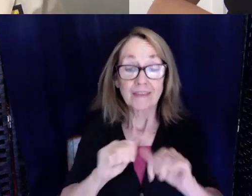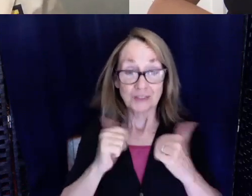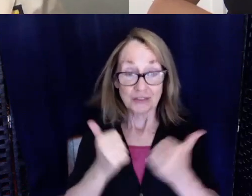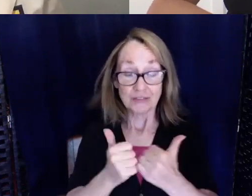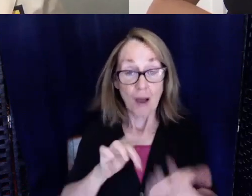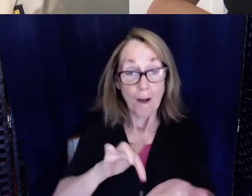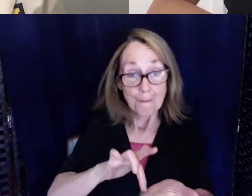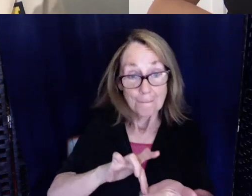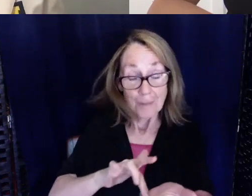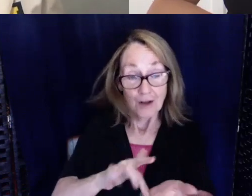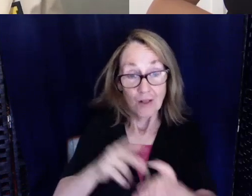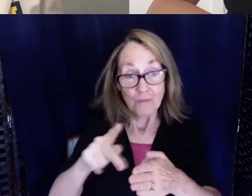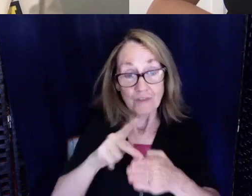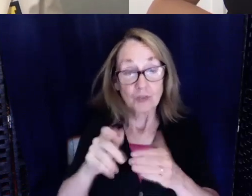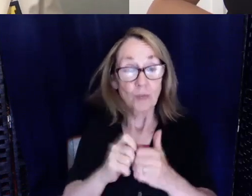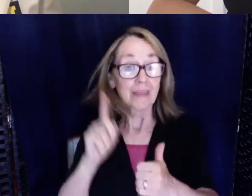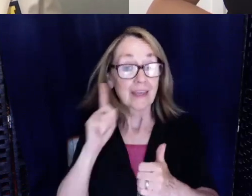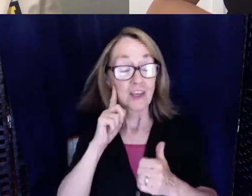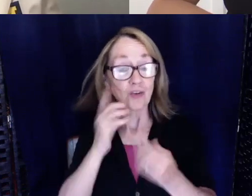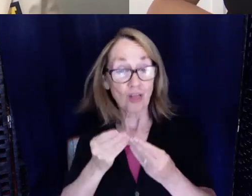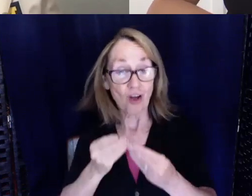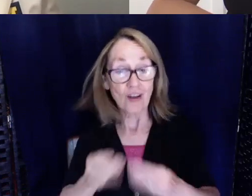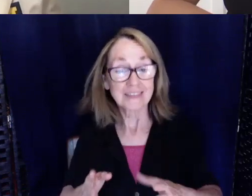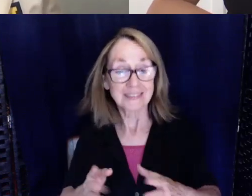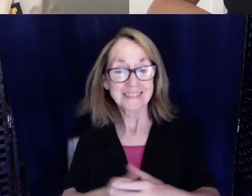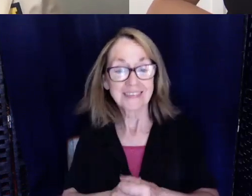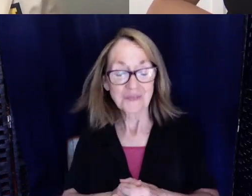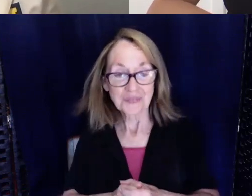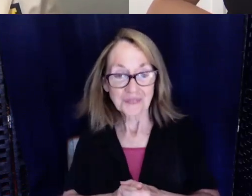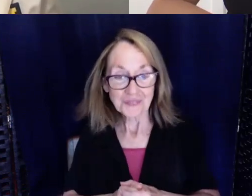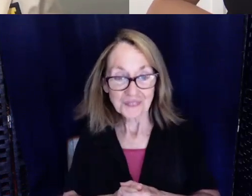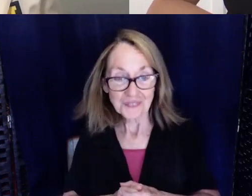Losses. I was actually on the board for